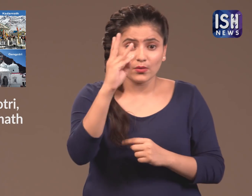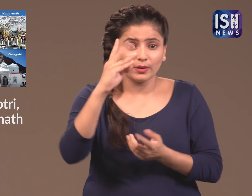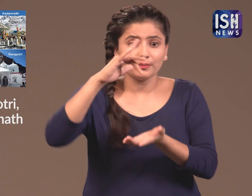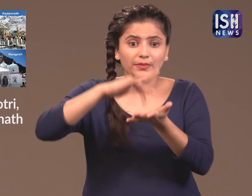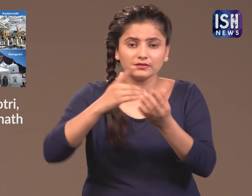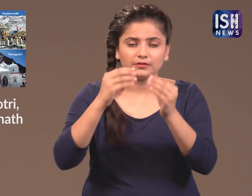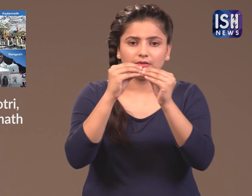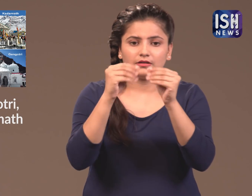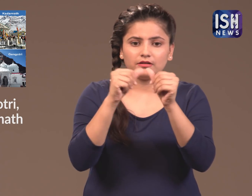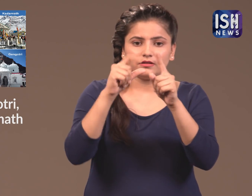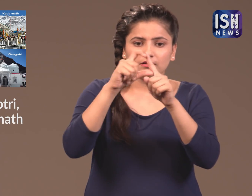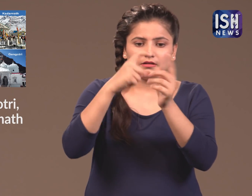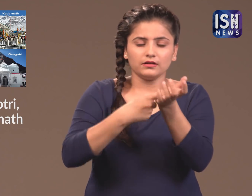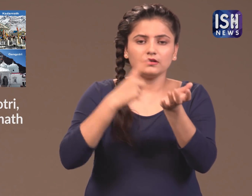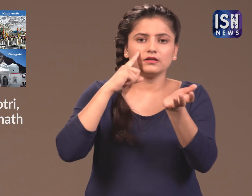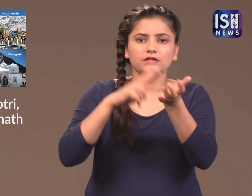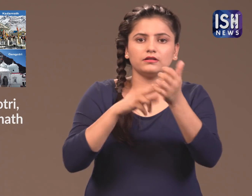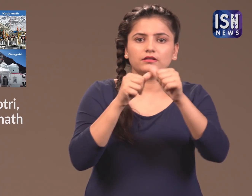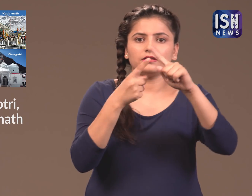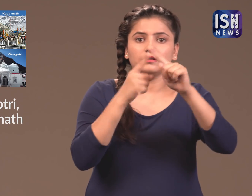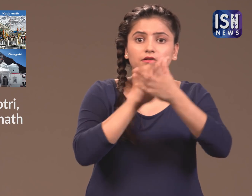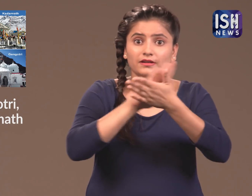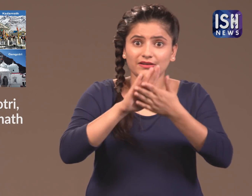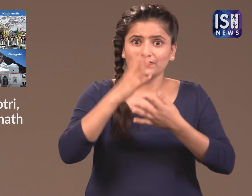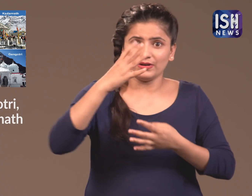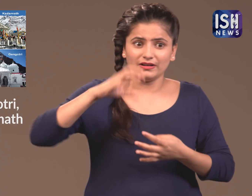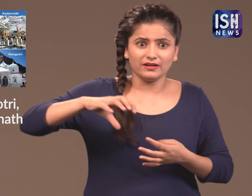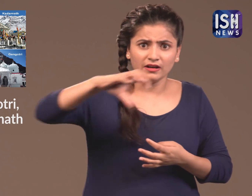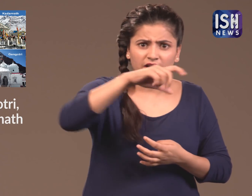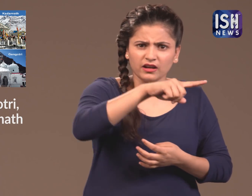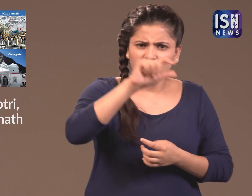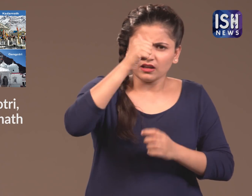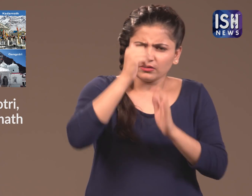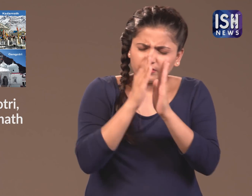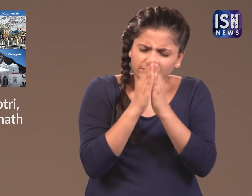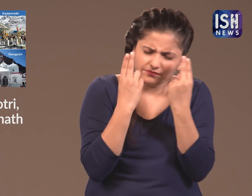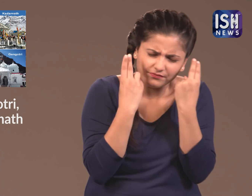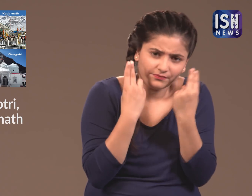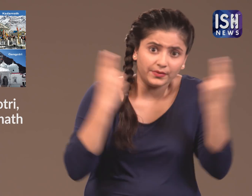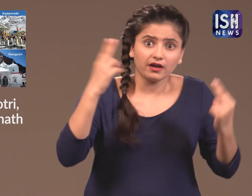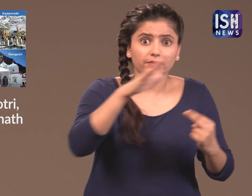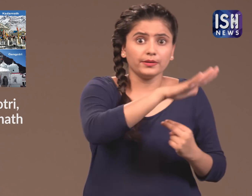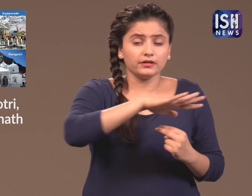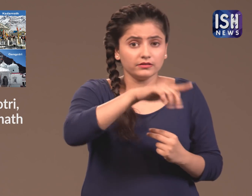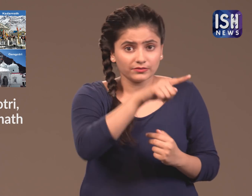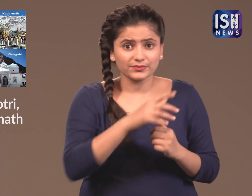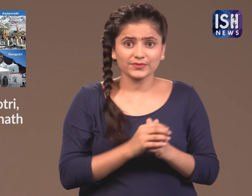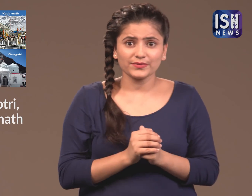4. Badrinath These four Hindu temples are very famous.